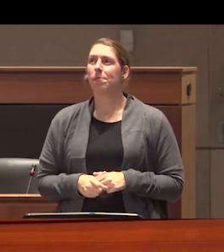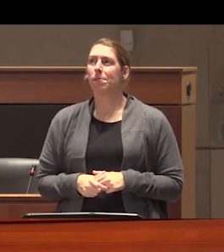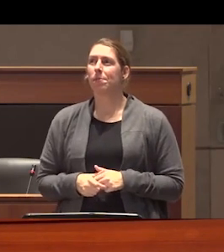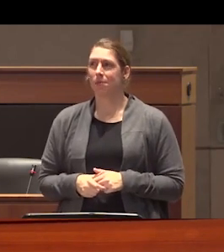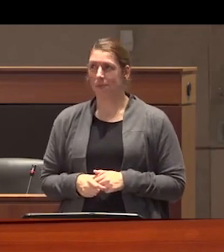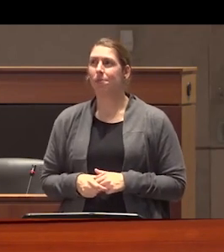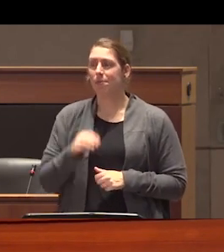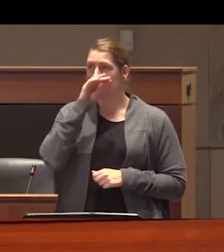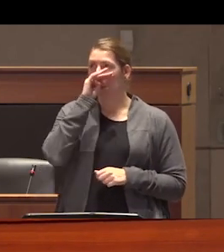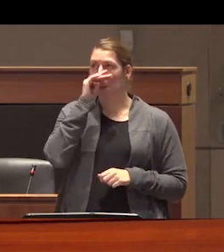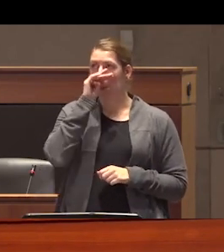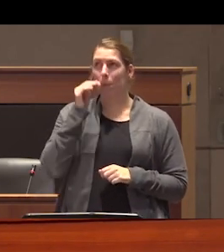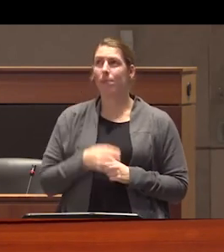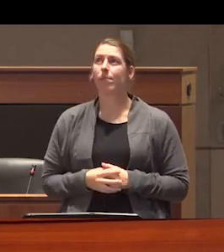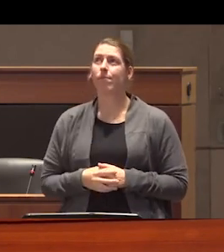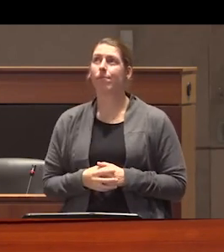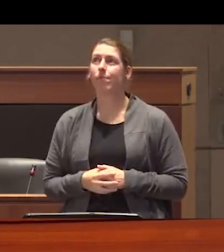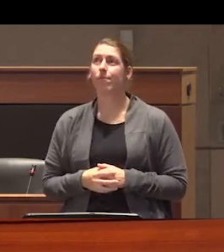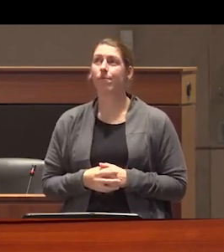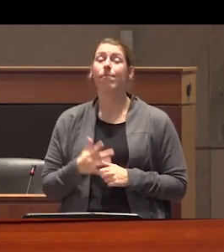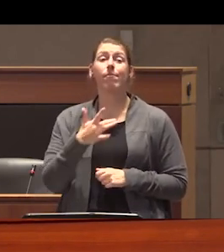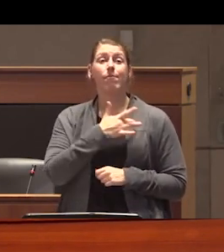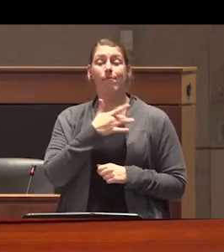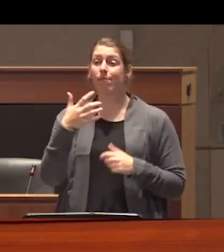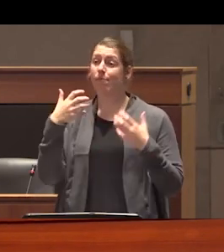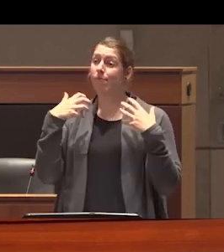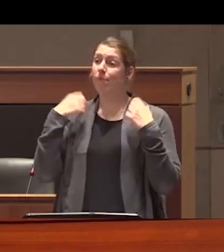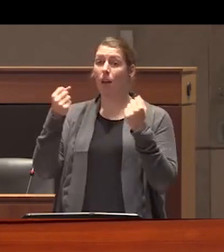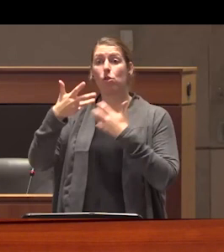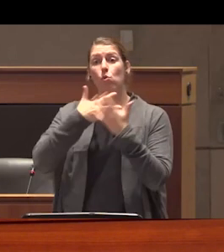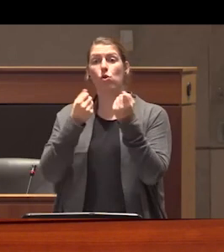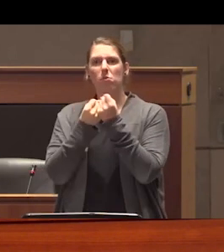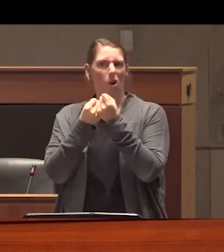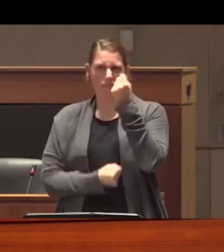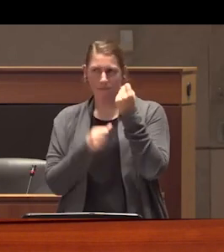this often is occurring also where there are huge gaps in Health and Social supports and again think